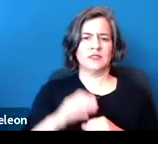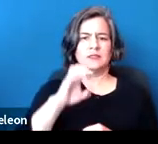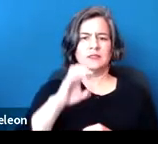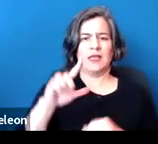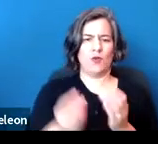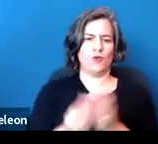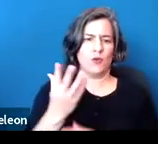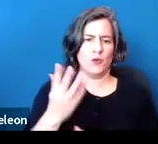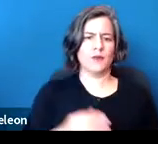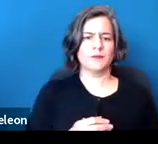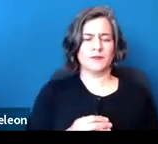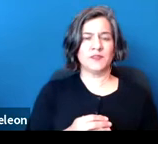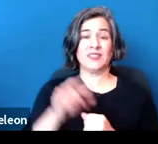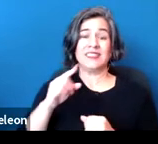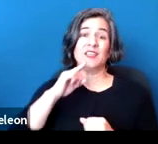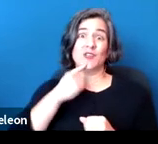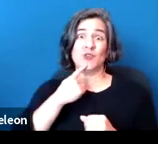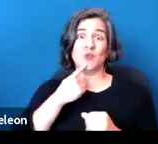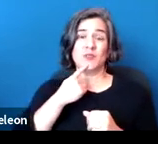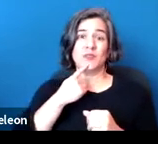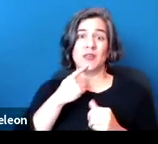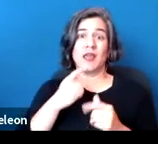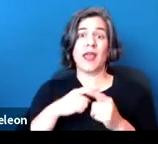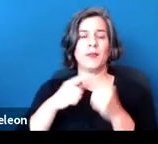and then resolves, what the implications of that are.